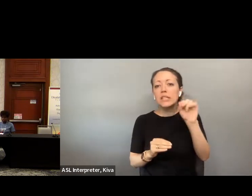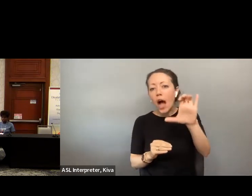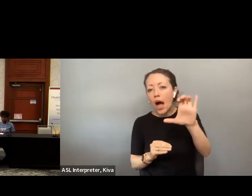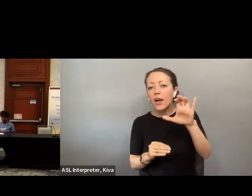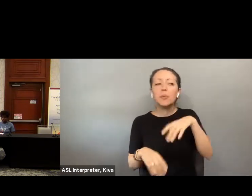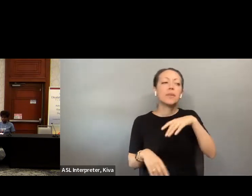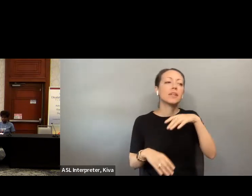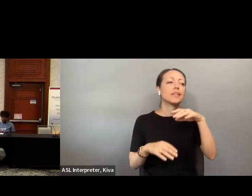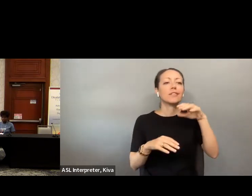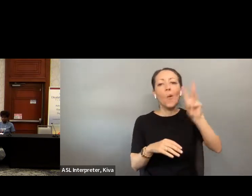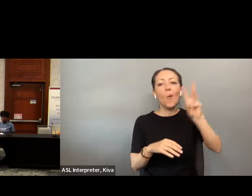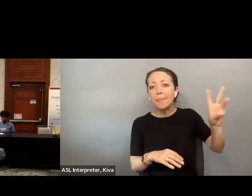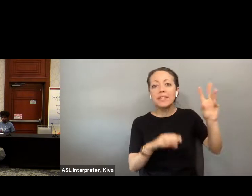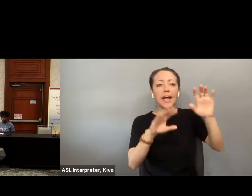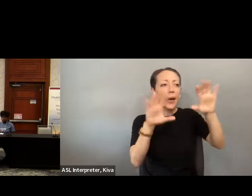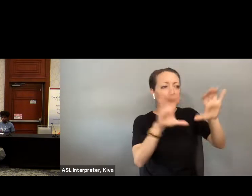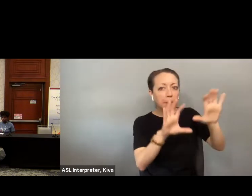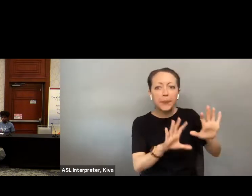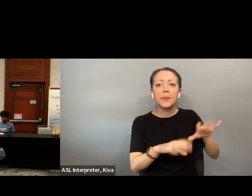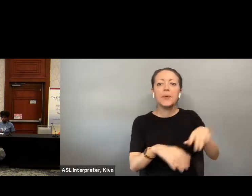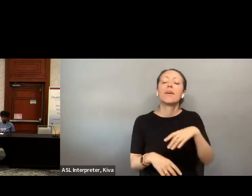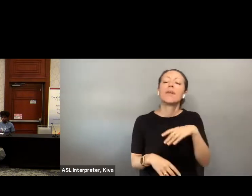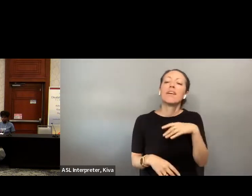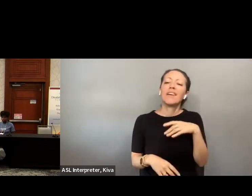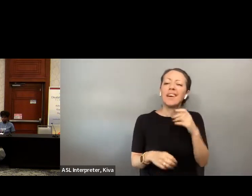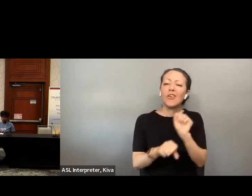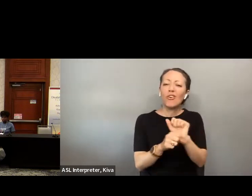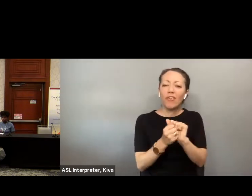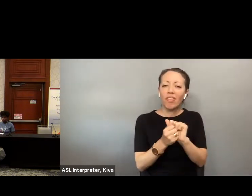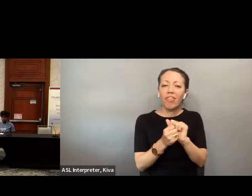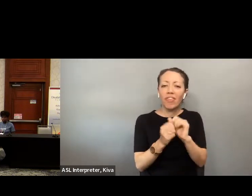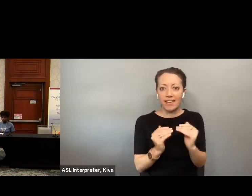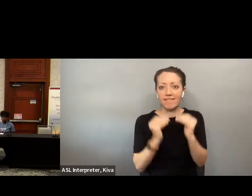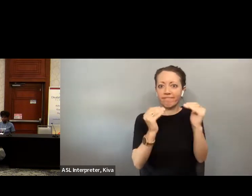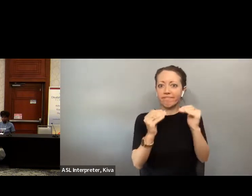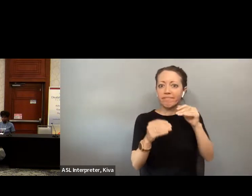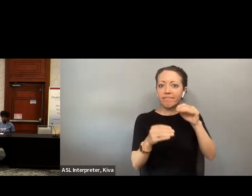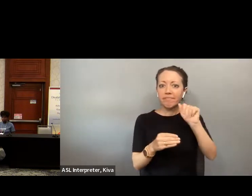Our website. I've also worked very closely to help set up the enhanced ballot system that we are now using.